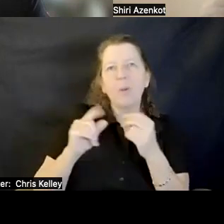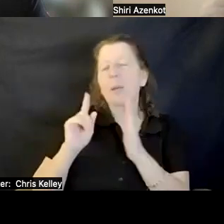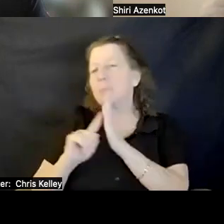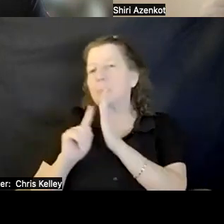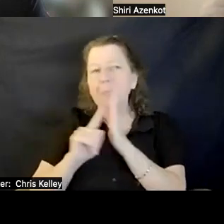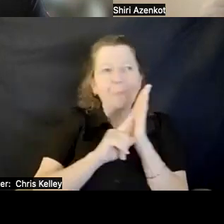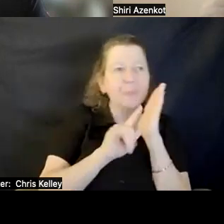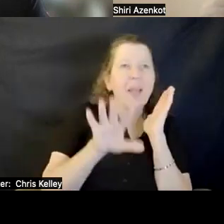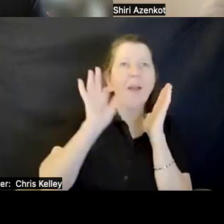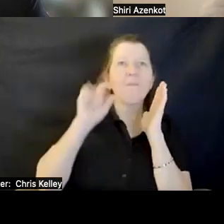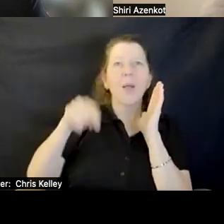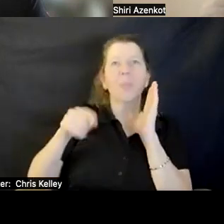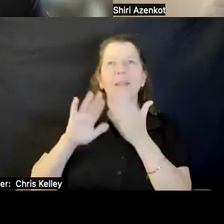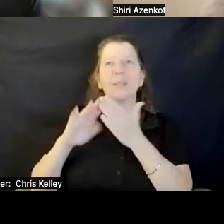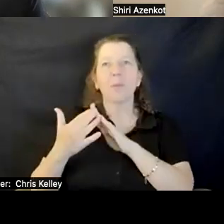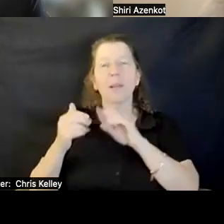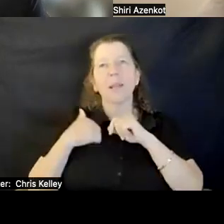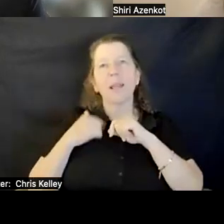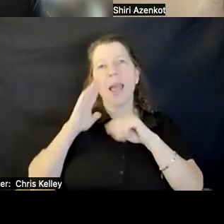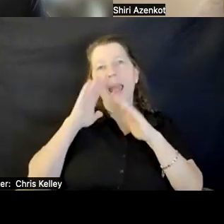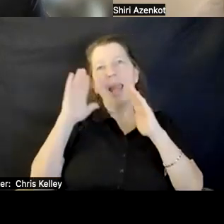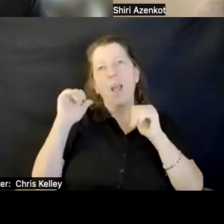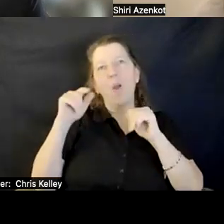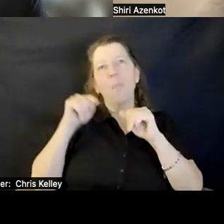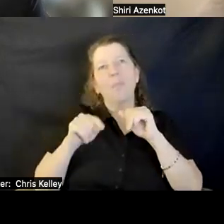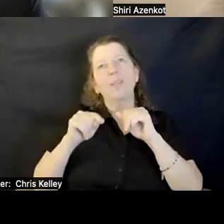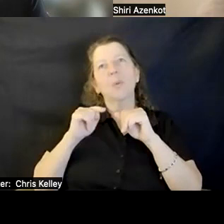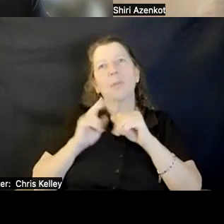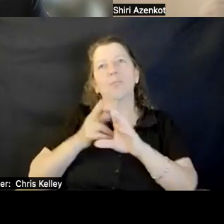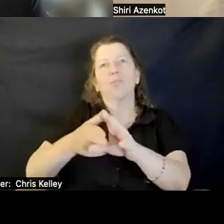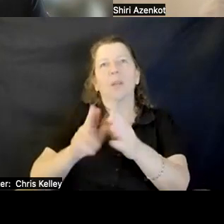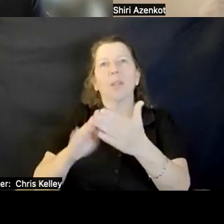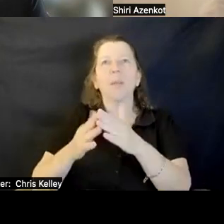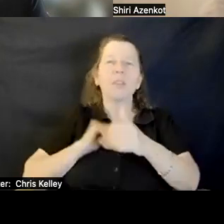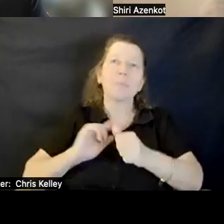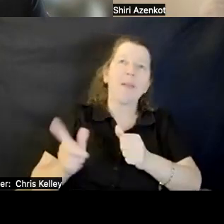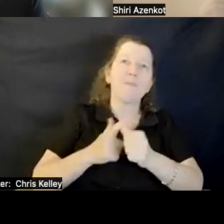I thought it is a good community so this is my first symposium to participate.